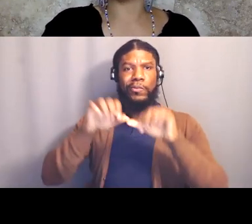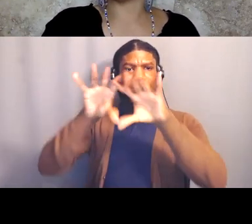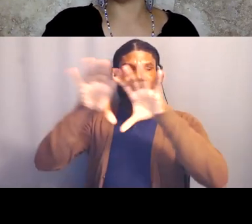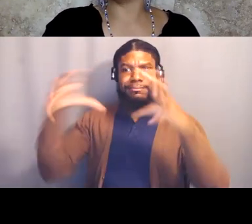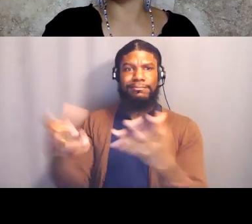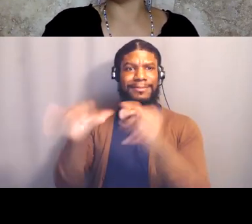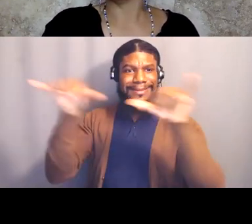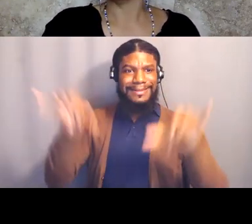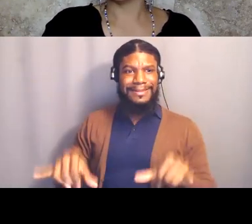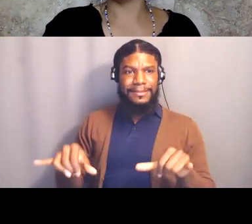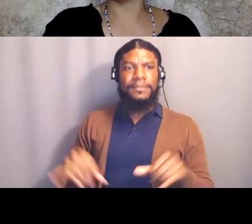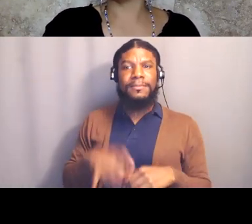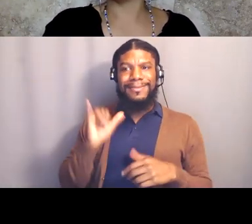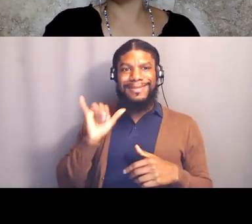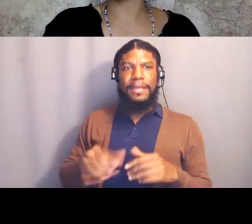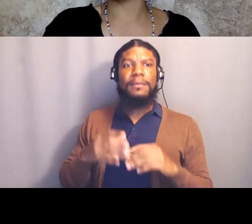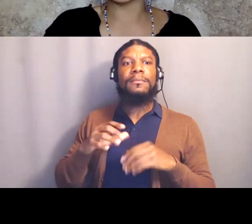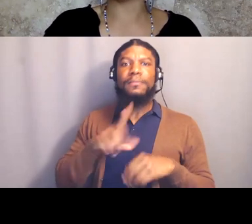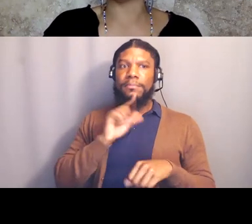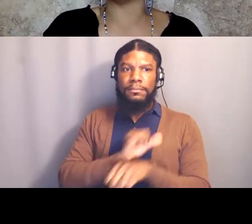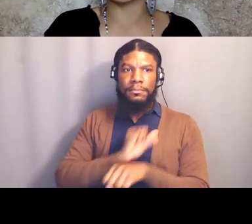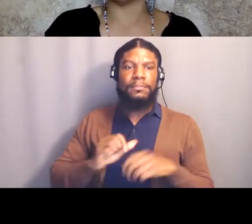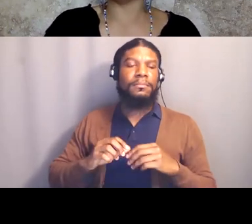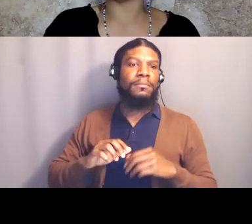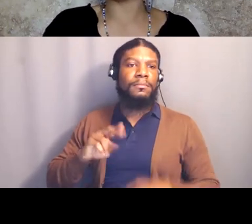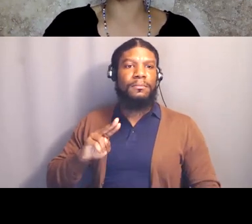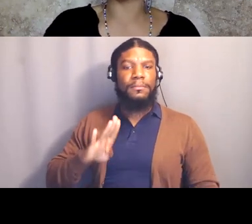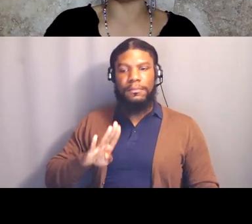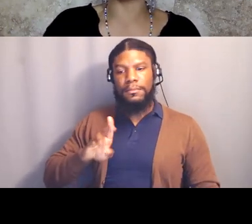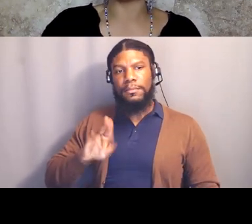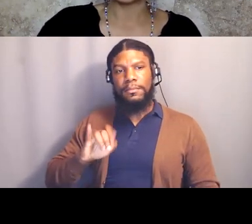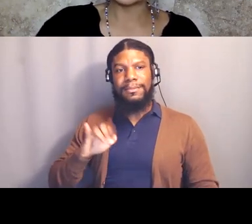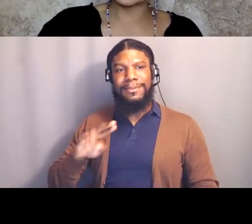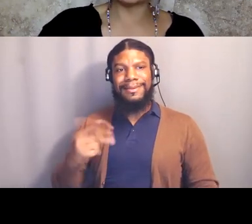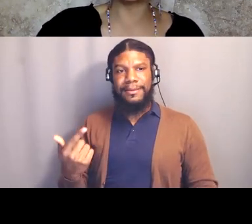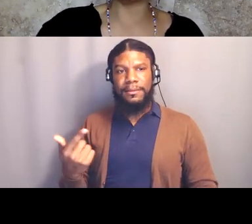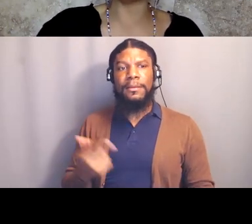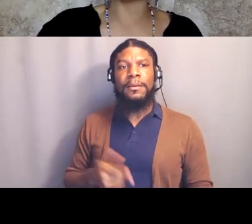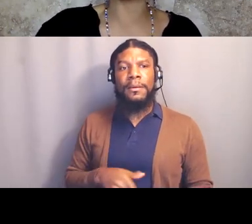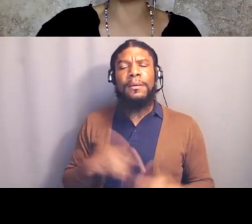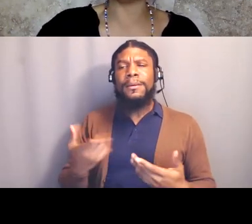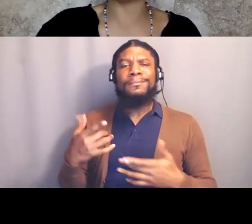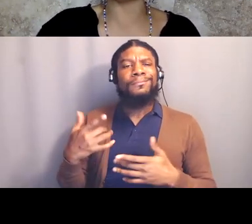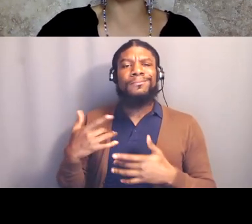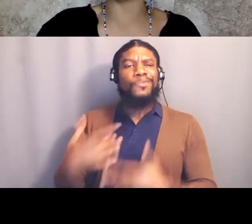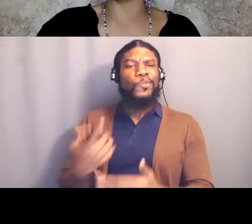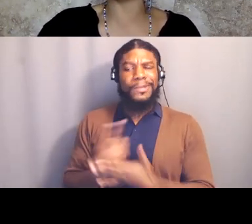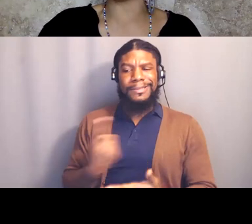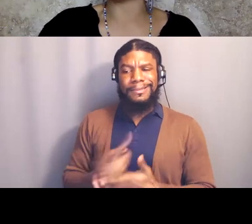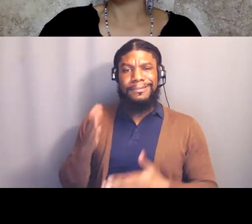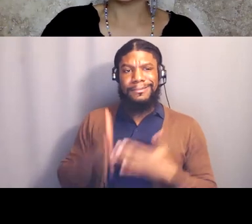when I put up the calls to action for the week, what that's about is how can you contribute to the building,